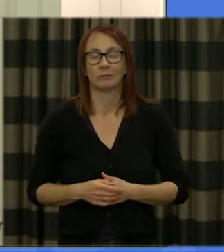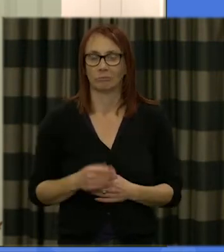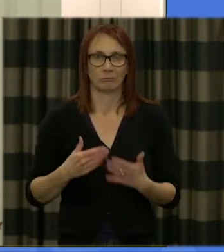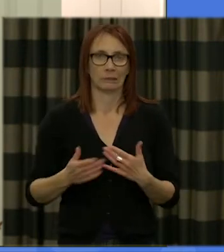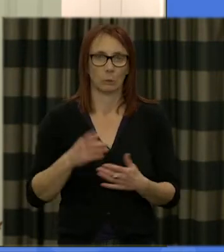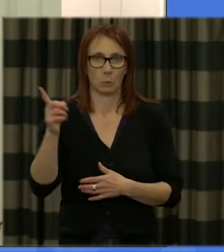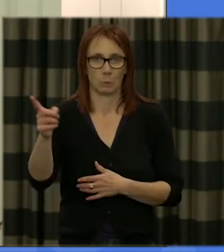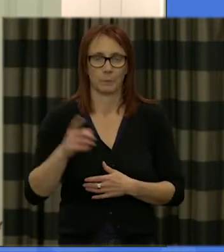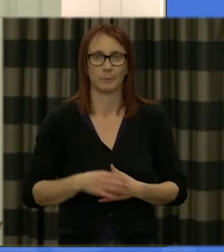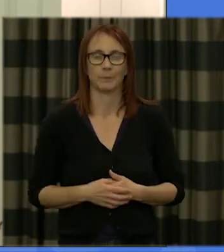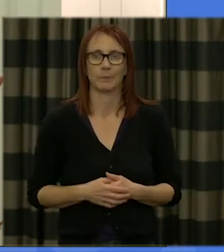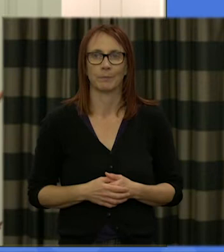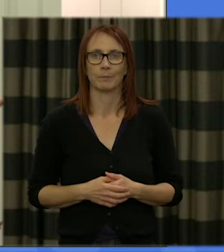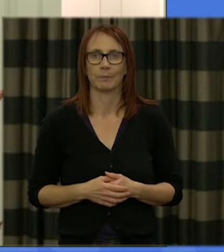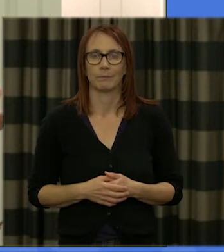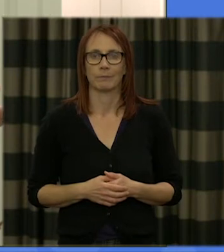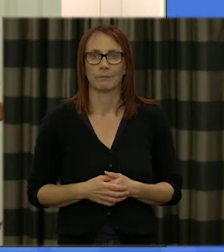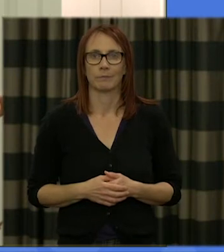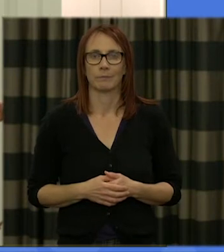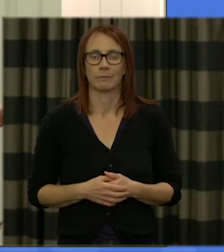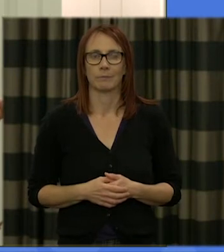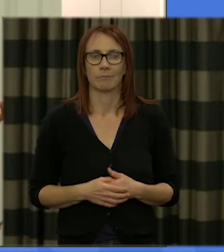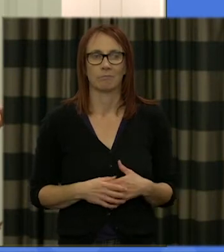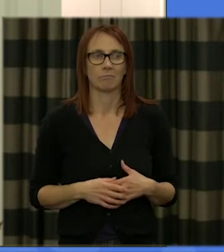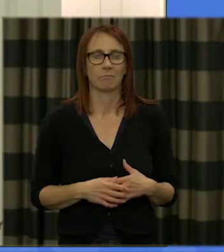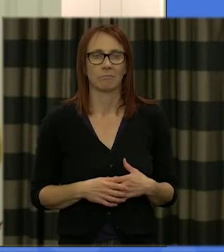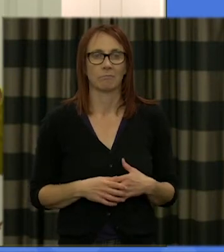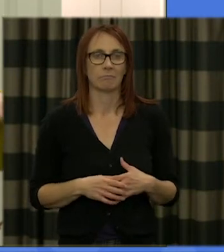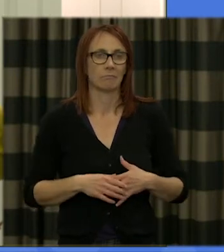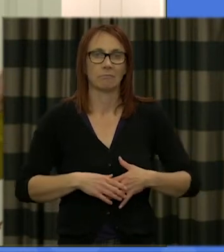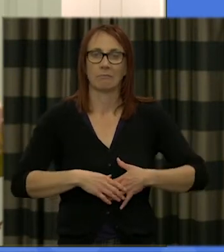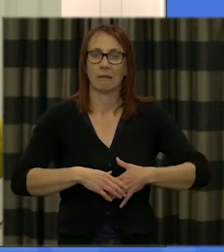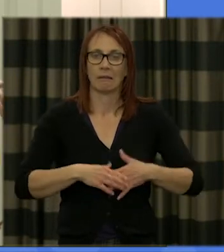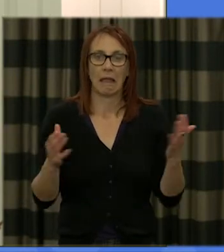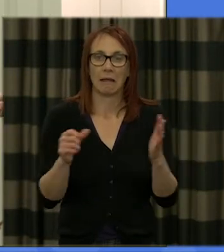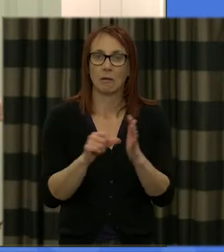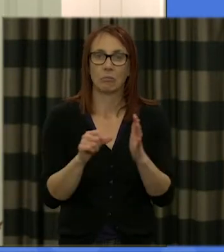with that if you have any issues with the day-to-day work that we're going to